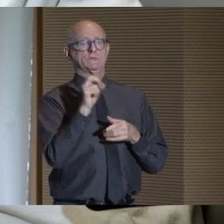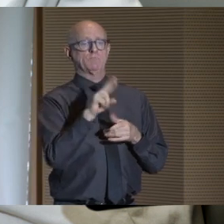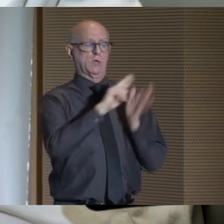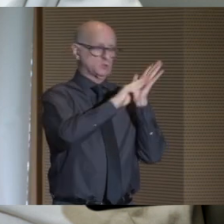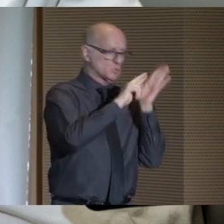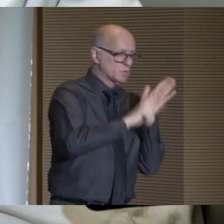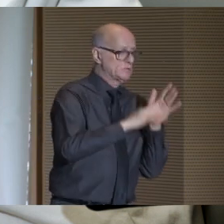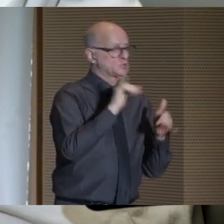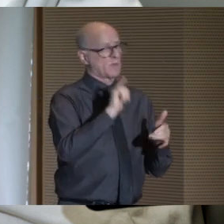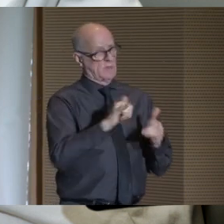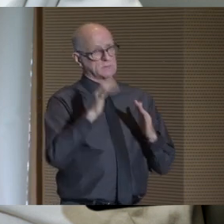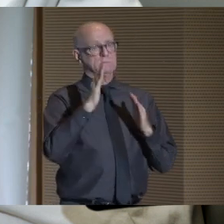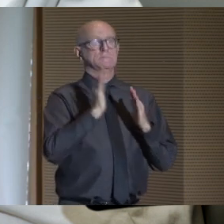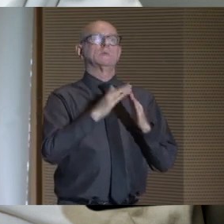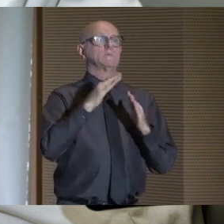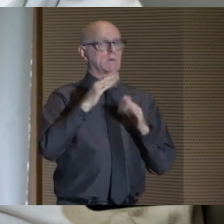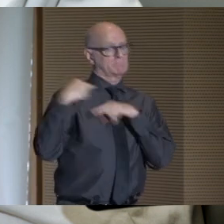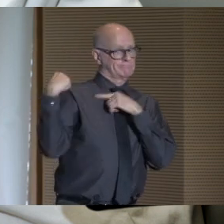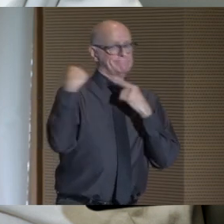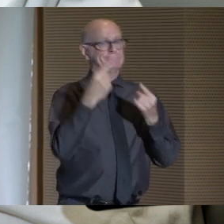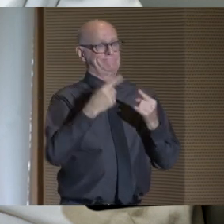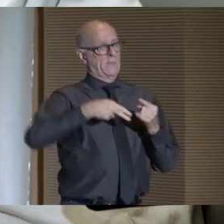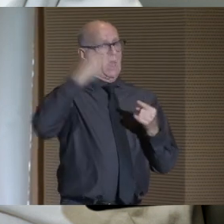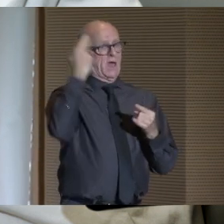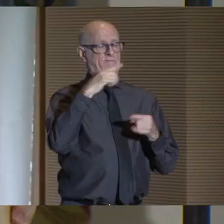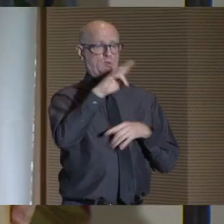in sponsored research, a record high for CUNY.